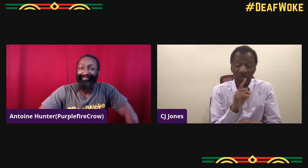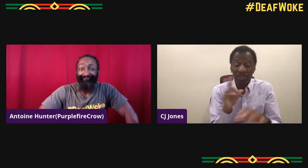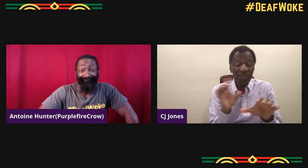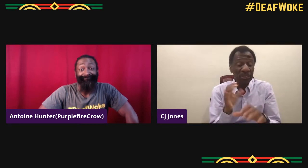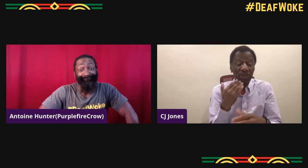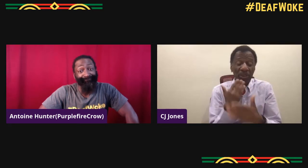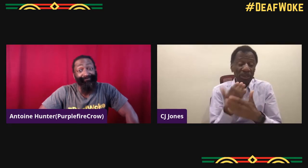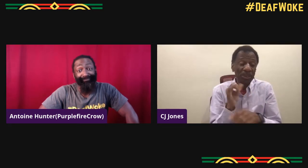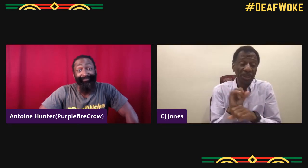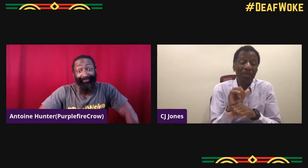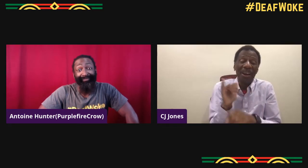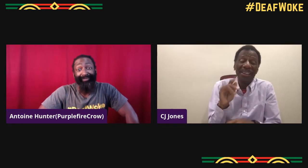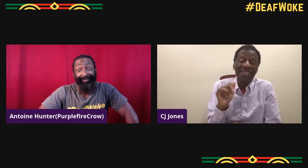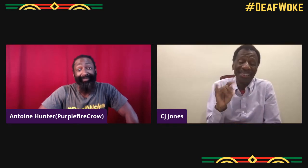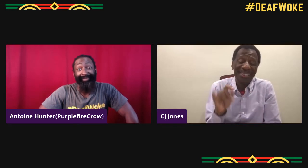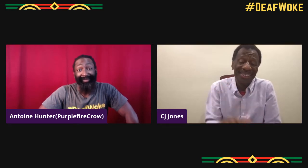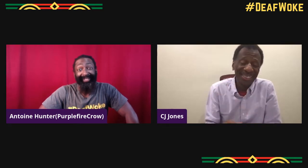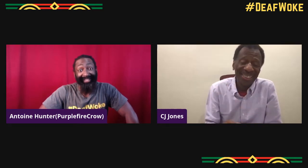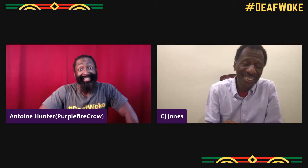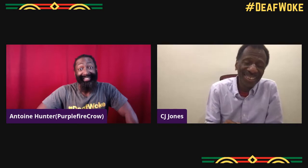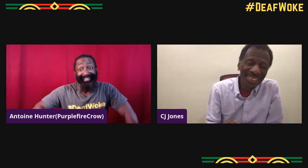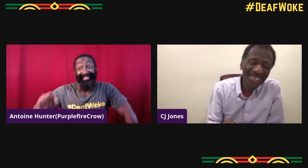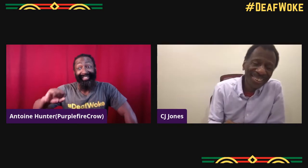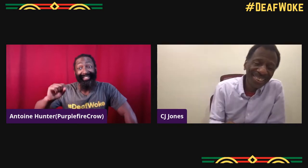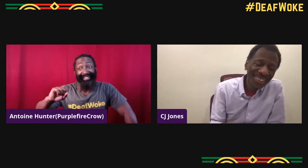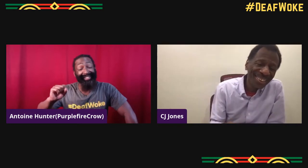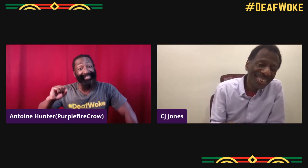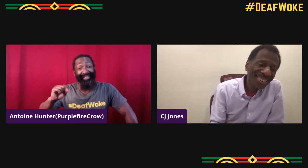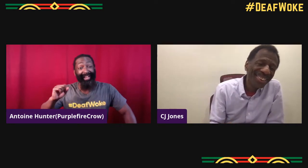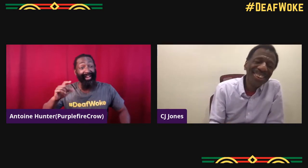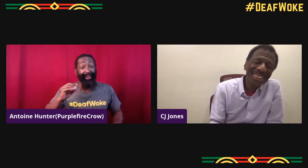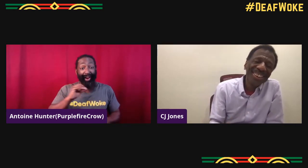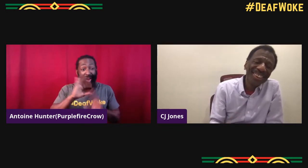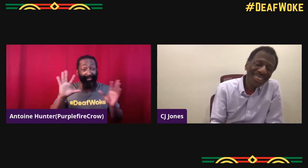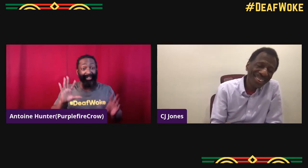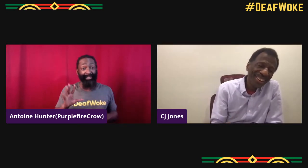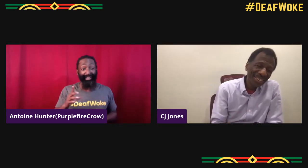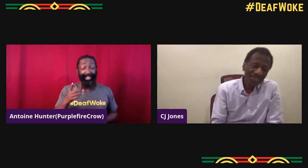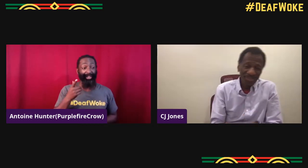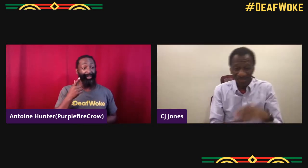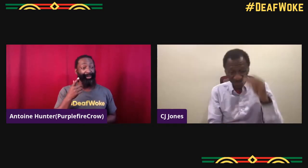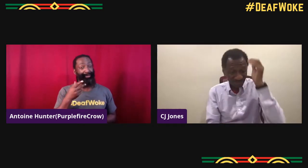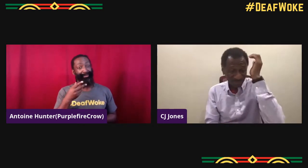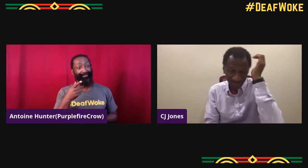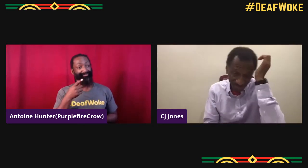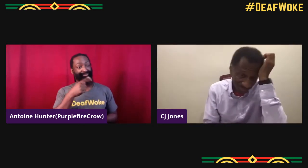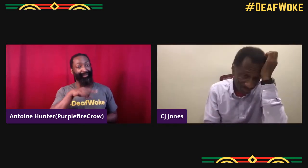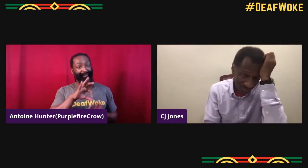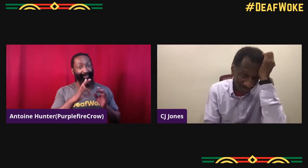they learn, it was just hard, hard, hard. We were a strong support system,